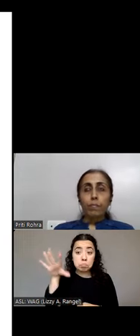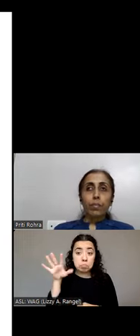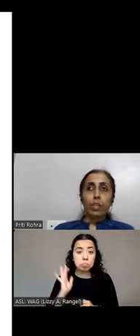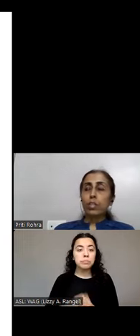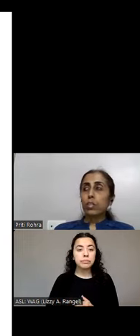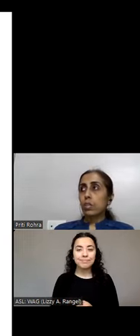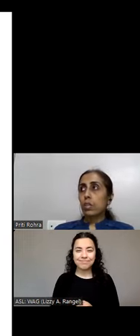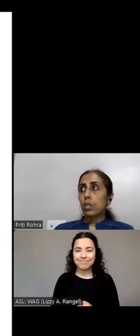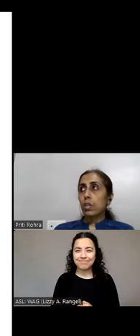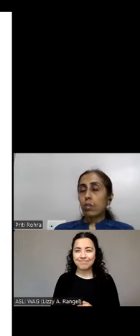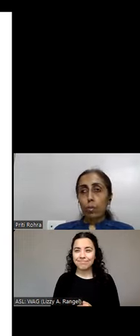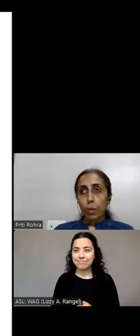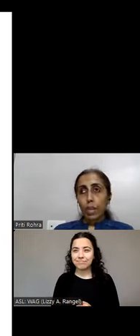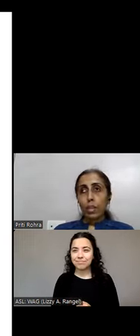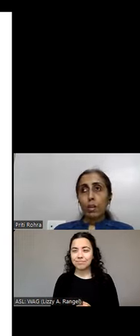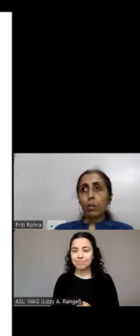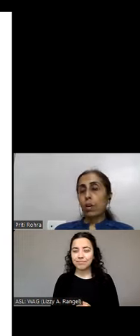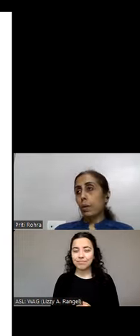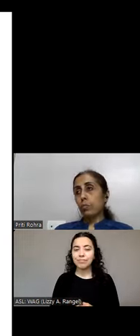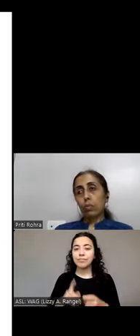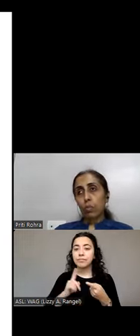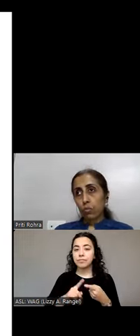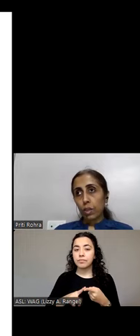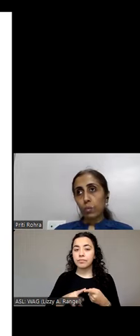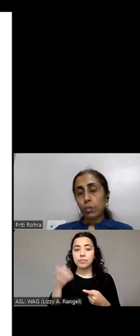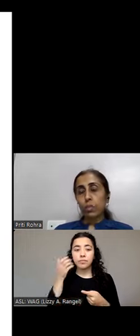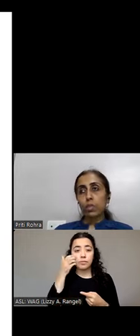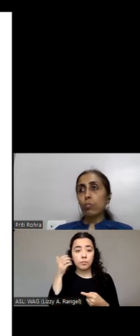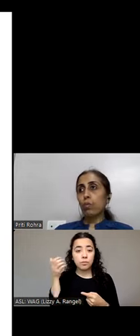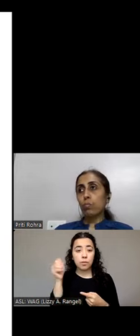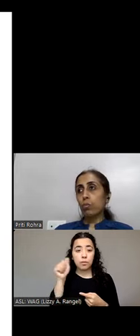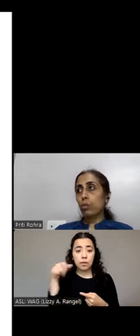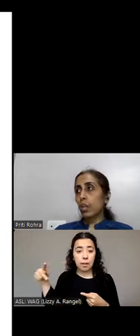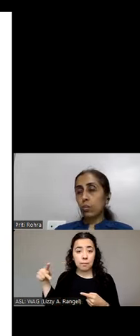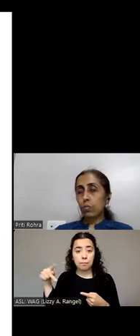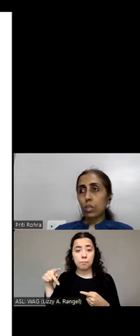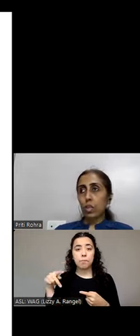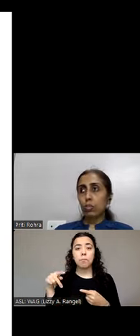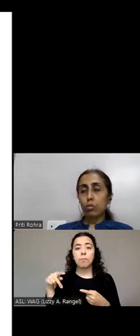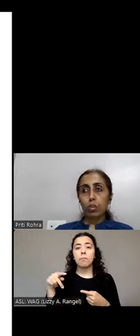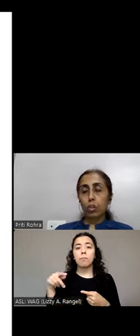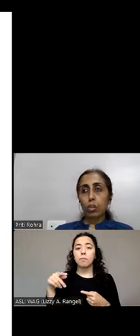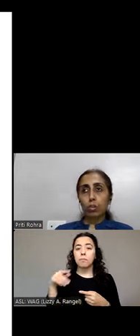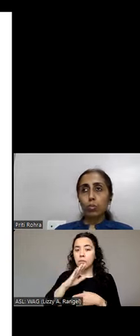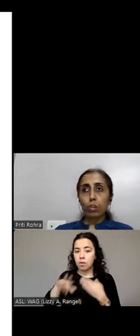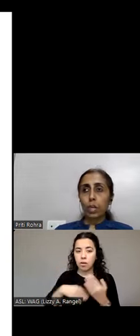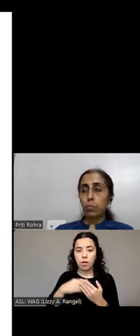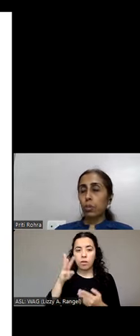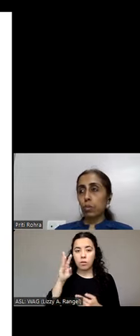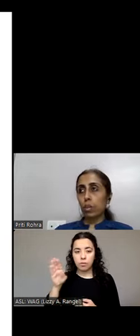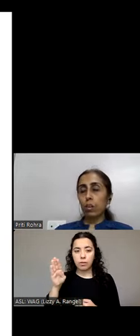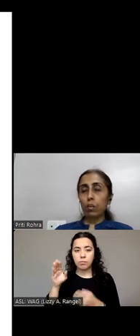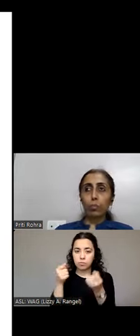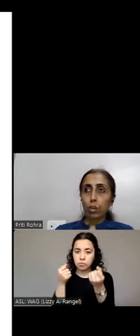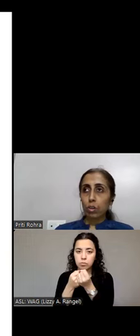And it is mobile apps or web supports both layouts. Your user might be using an portrait